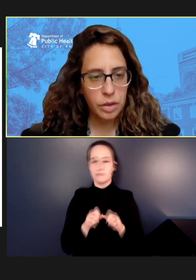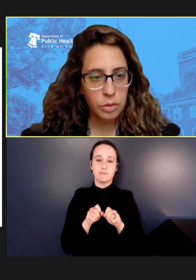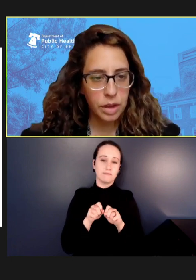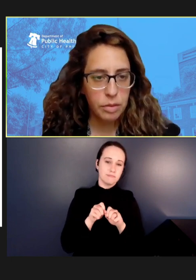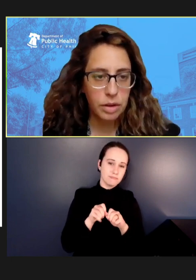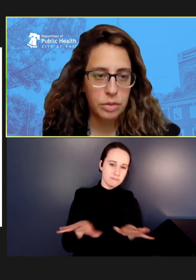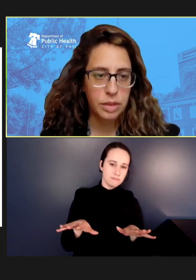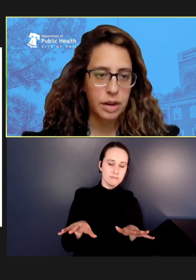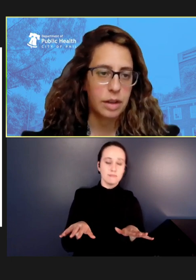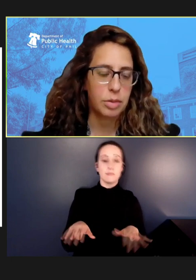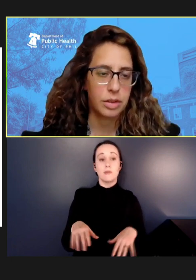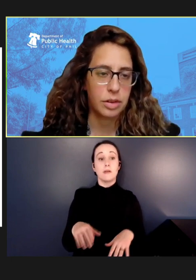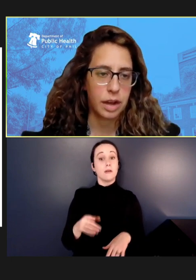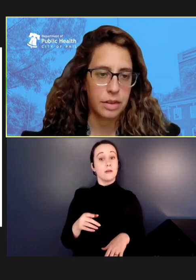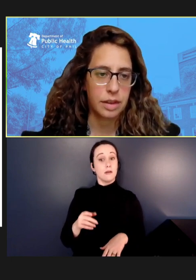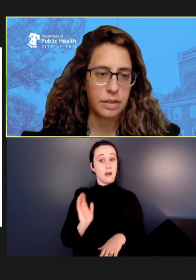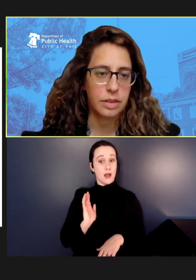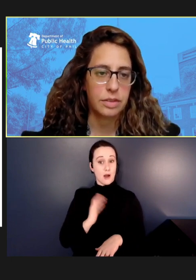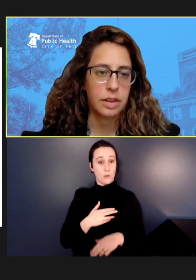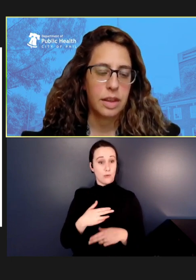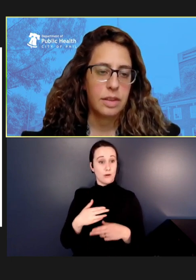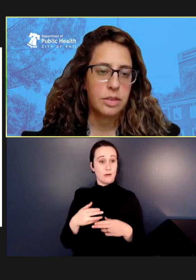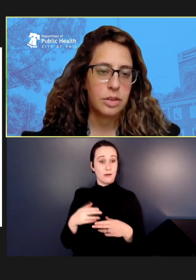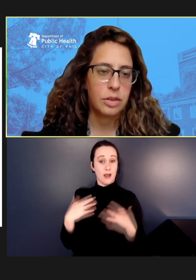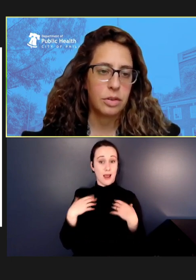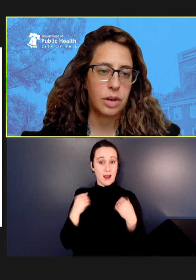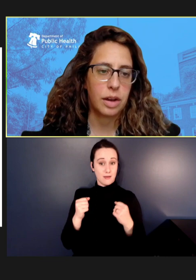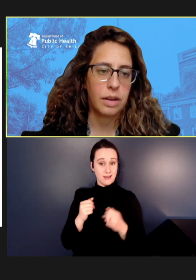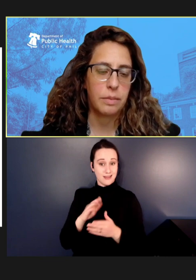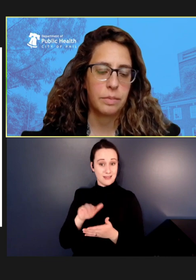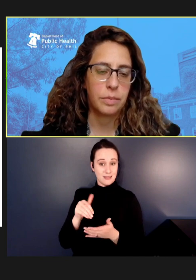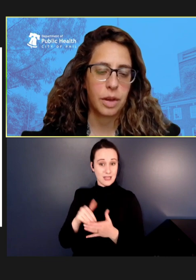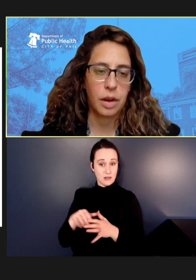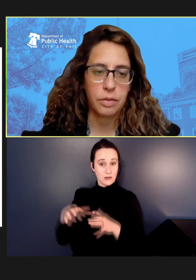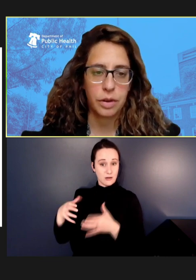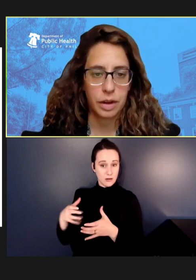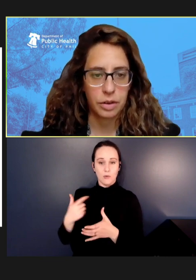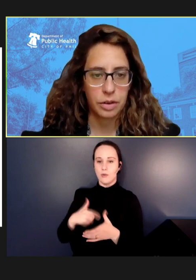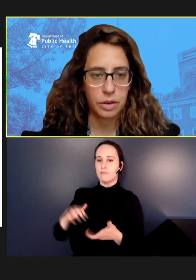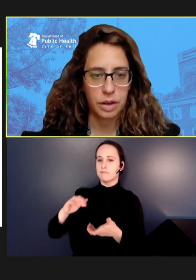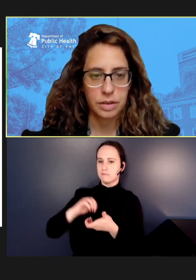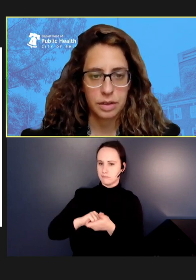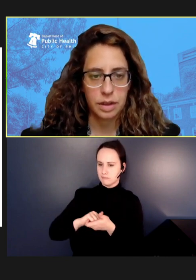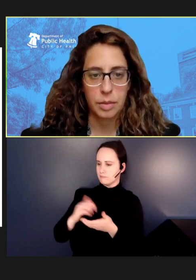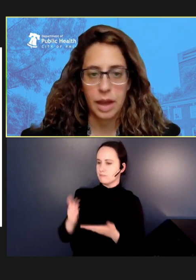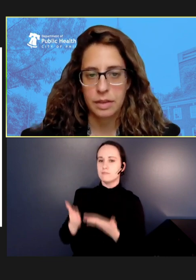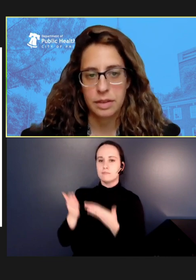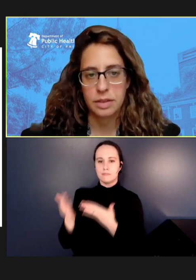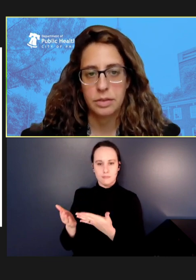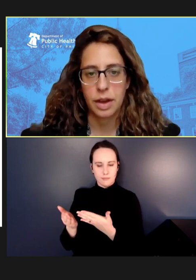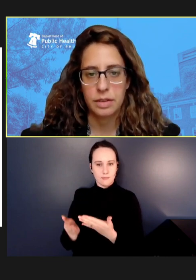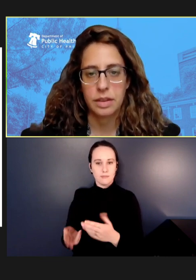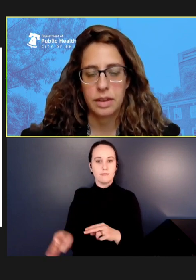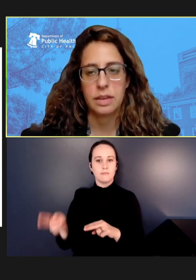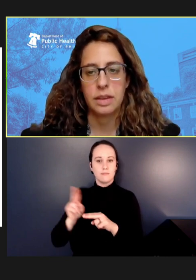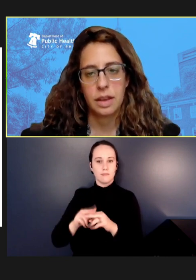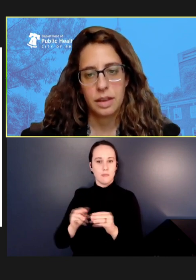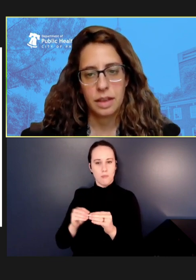We worked with our ambulatory health centers to offer increased access to vaccine. They